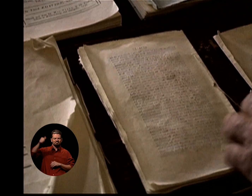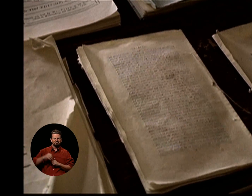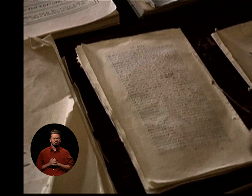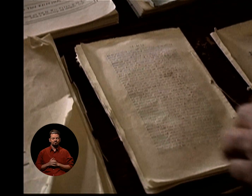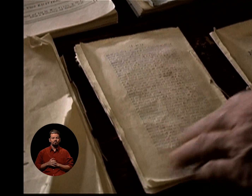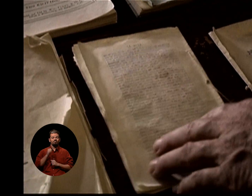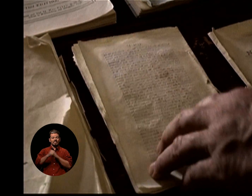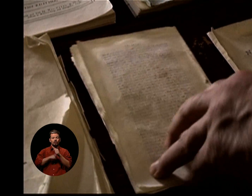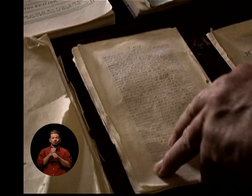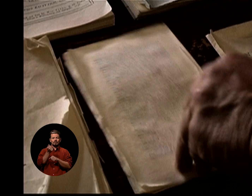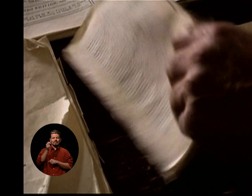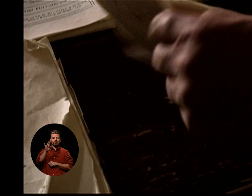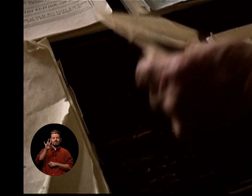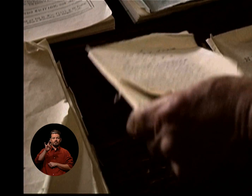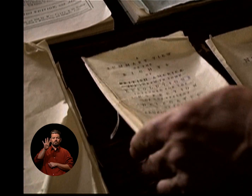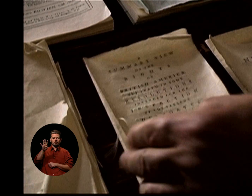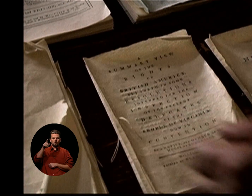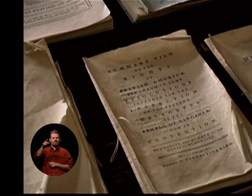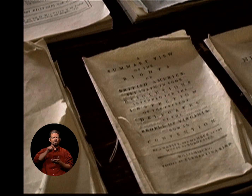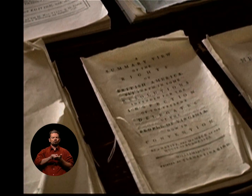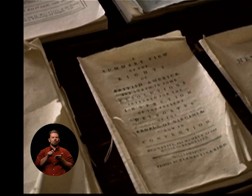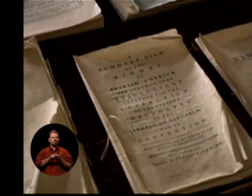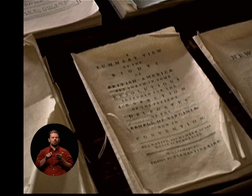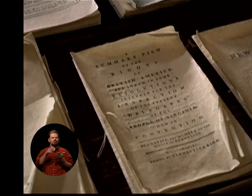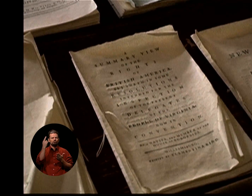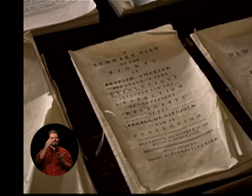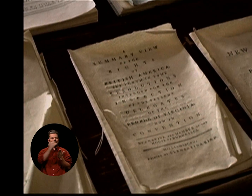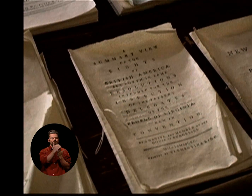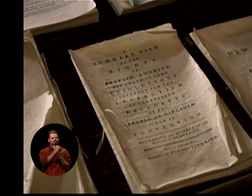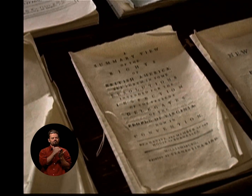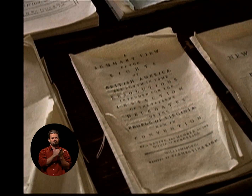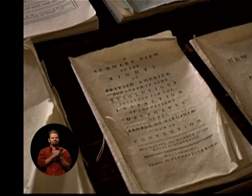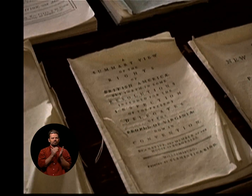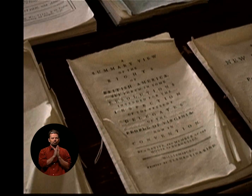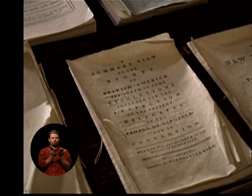HE TITLED "A SUMMARY VIEW OF THE RIGHTS OF BRITISH AMERICA."